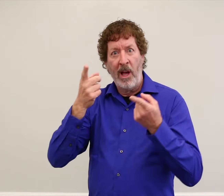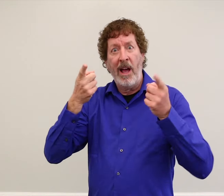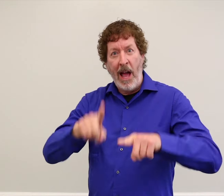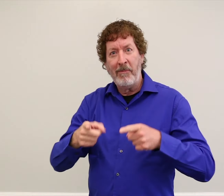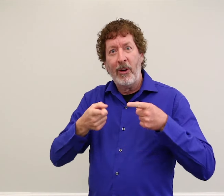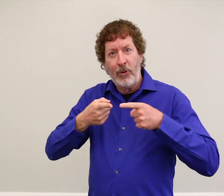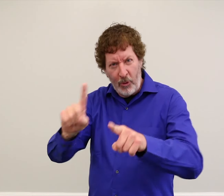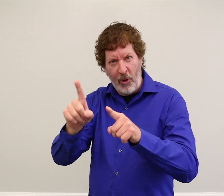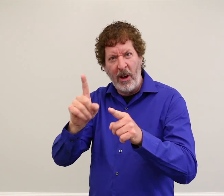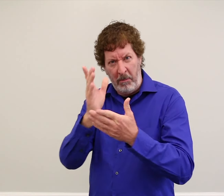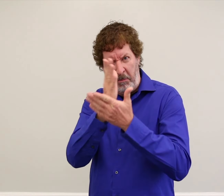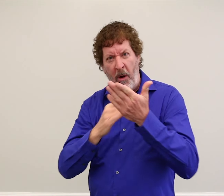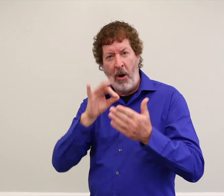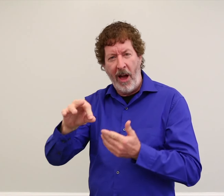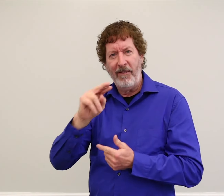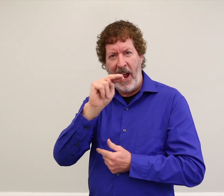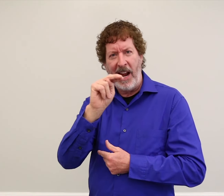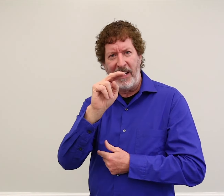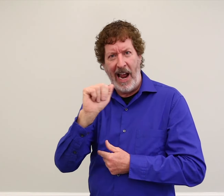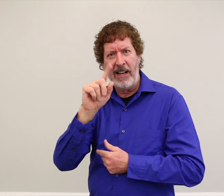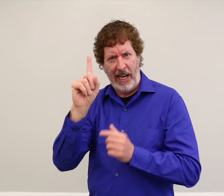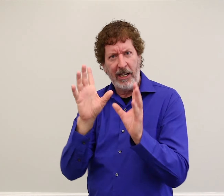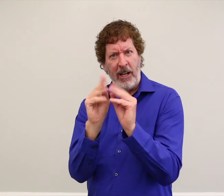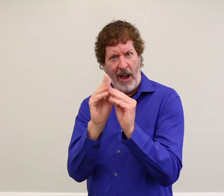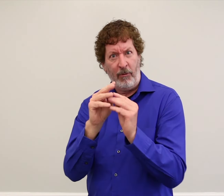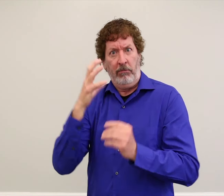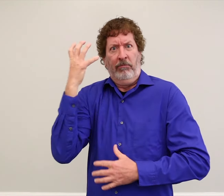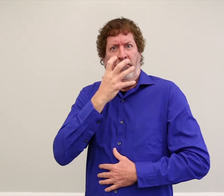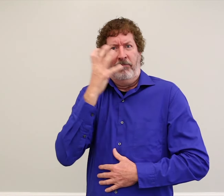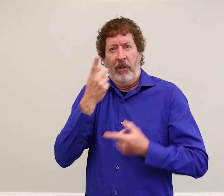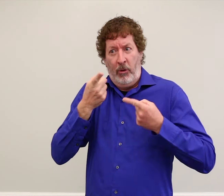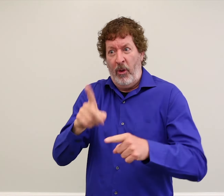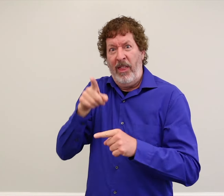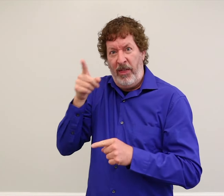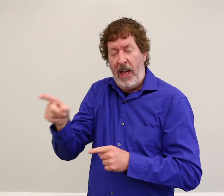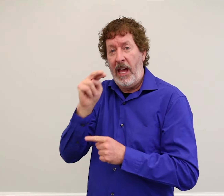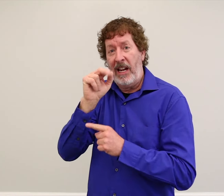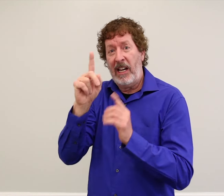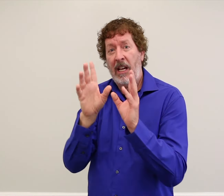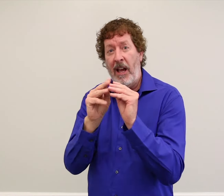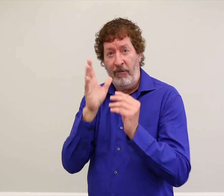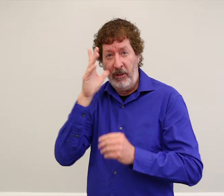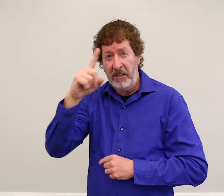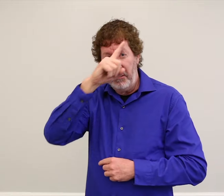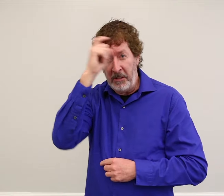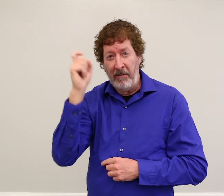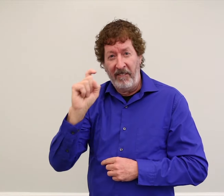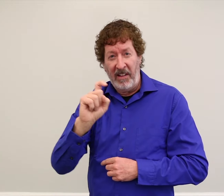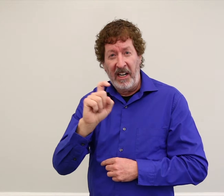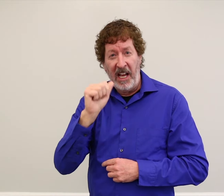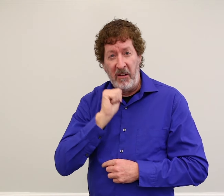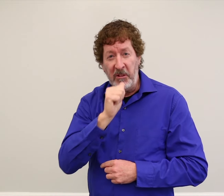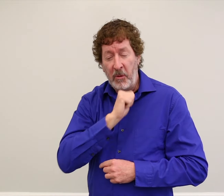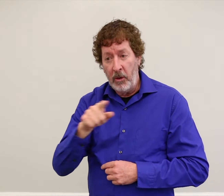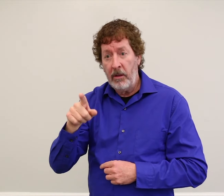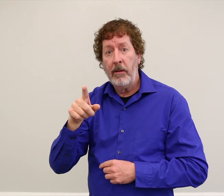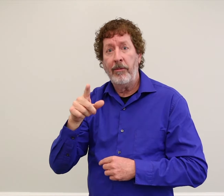which will happen during the NAD Conference this summer in Phoenix.